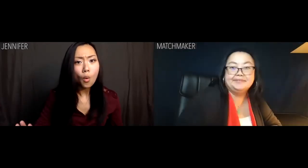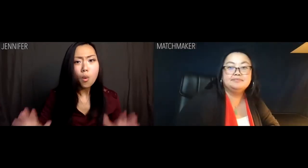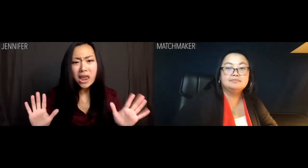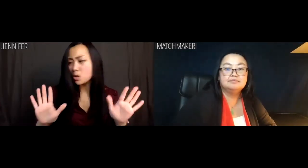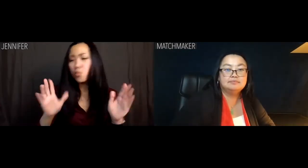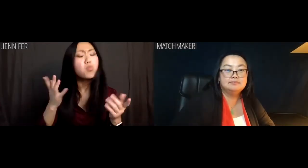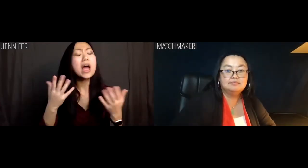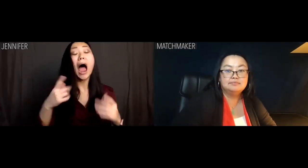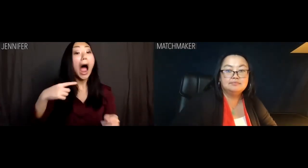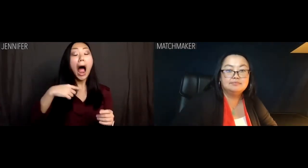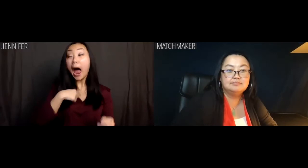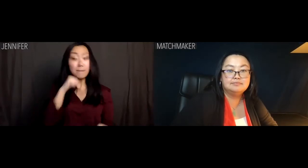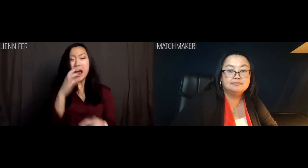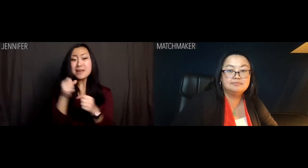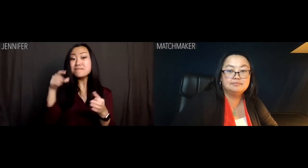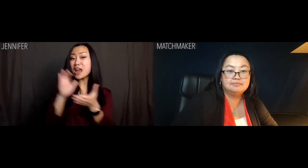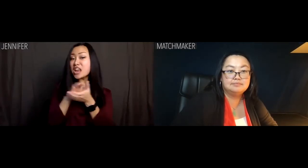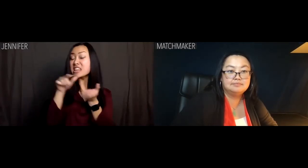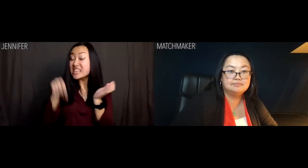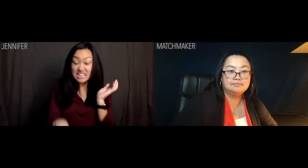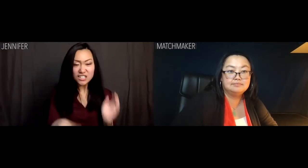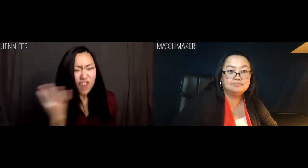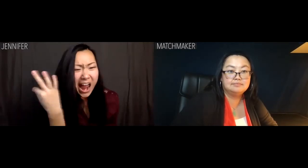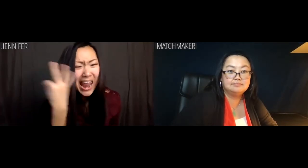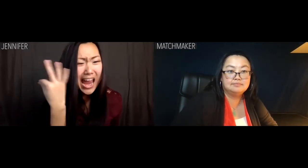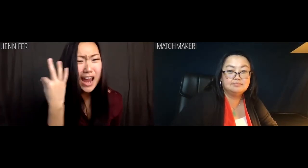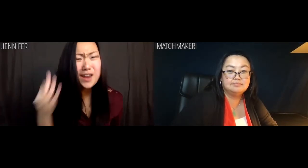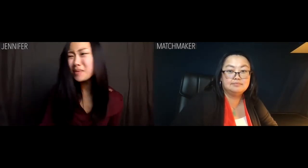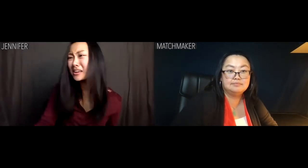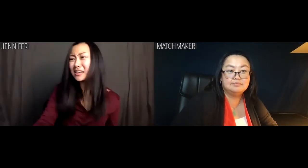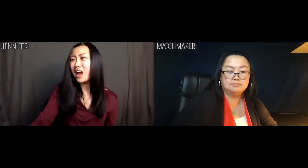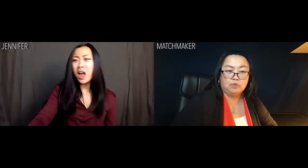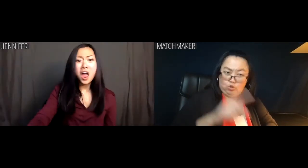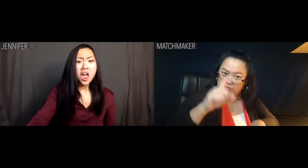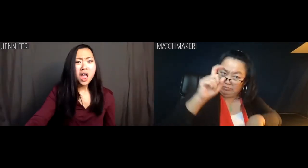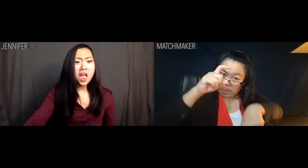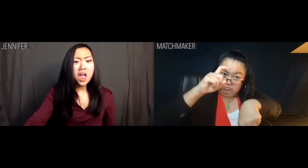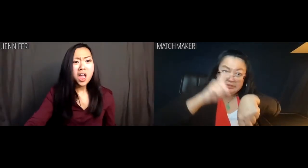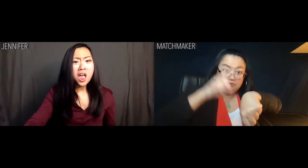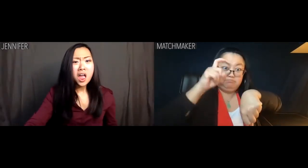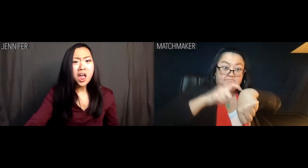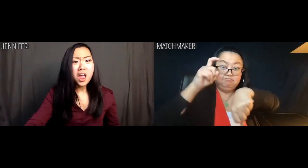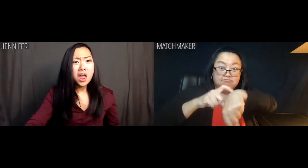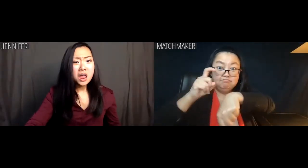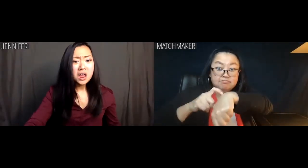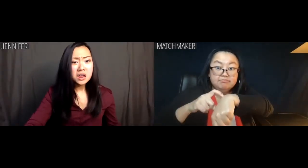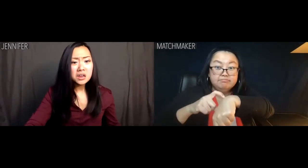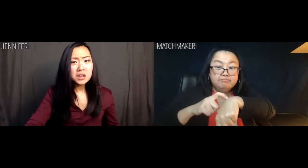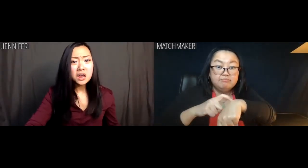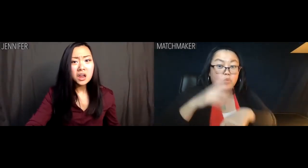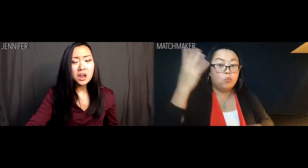Jennifer: Wait, what? I'm not getting married this Friday. Matchmaker: Aren't you on a timetable?